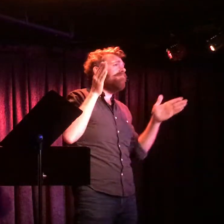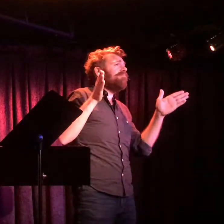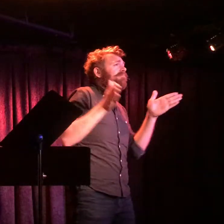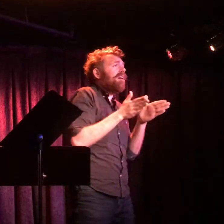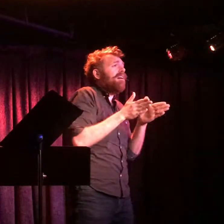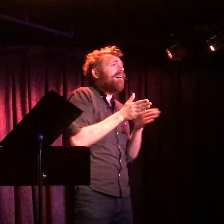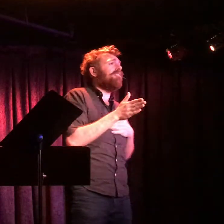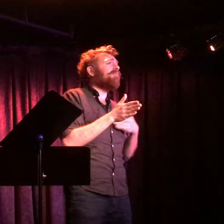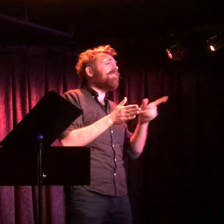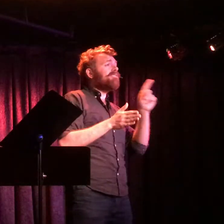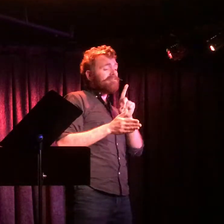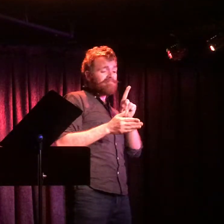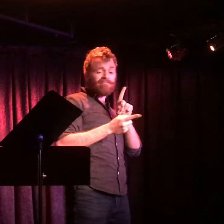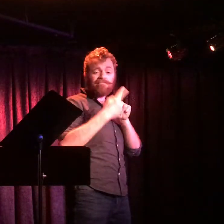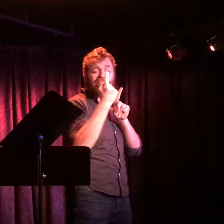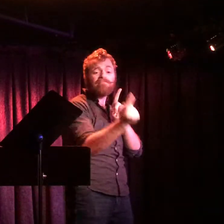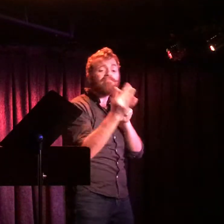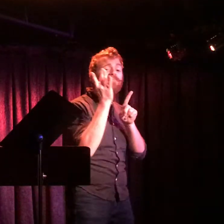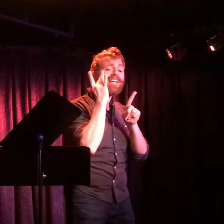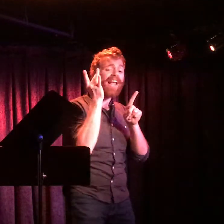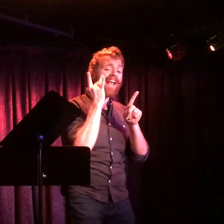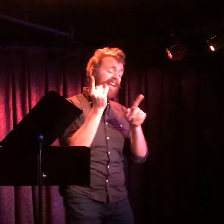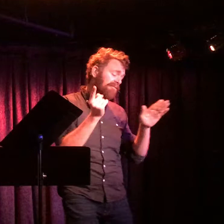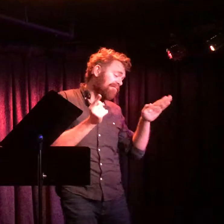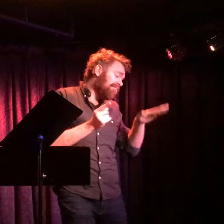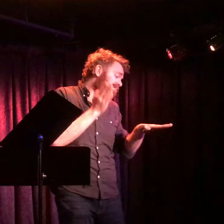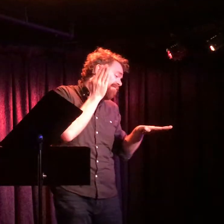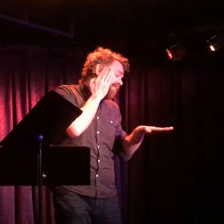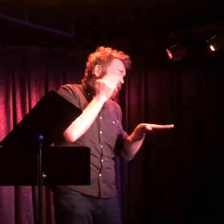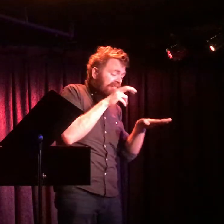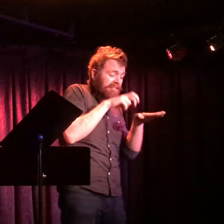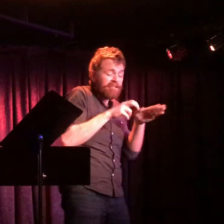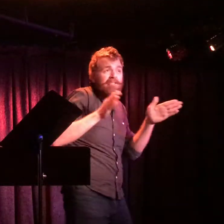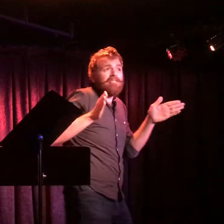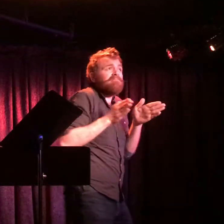There's just my cat, a bed and a chair.